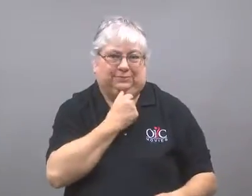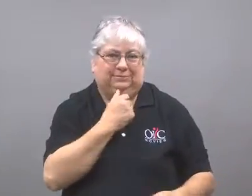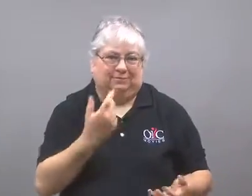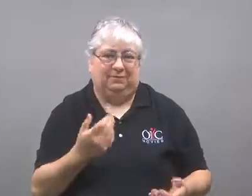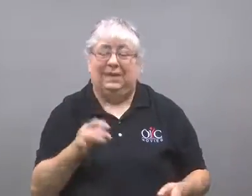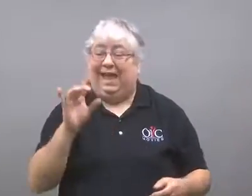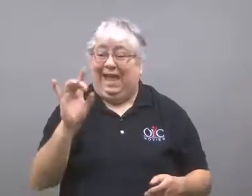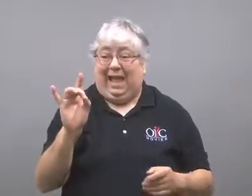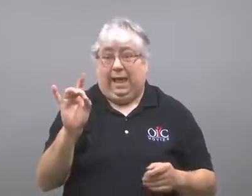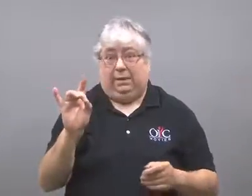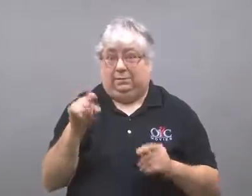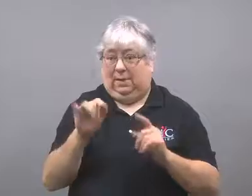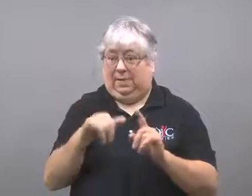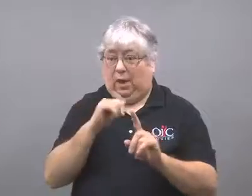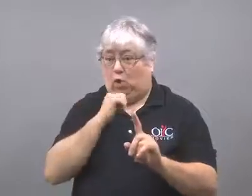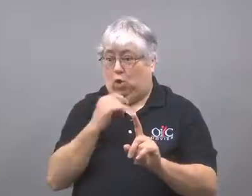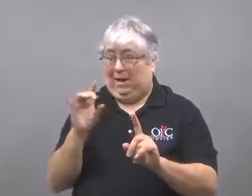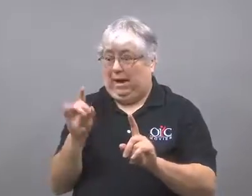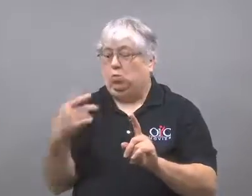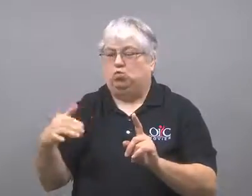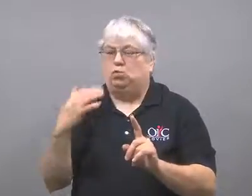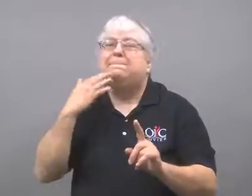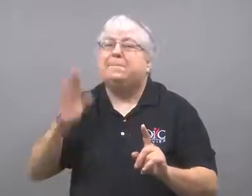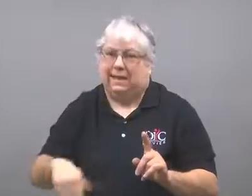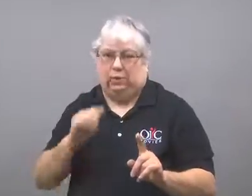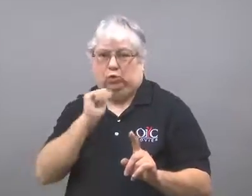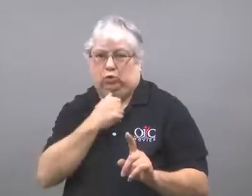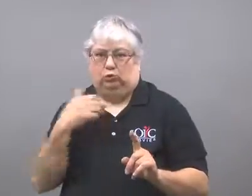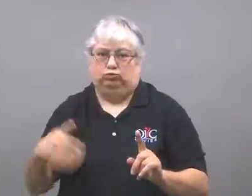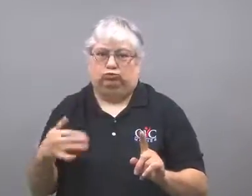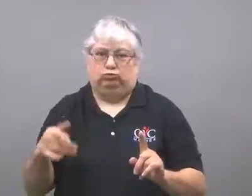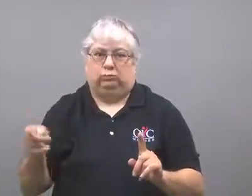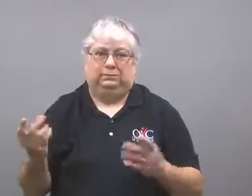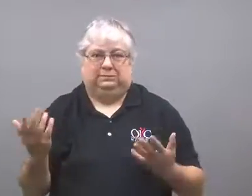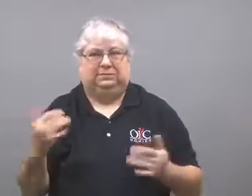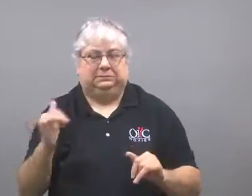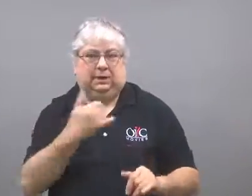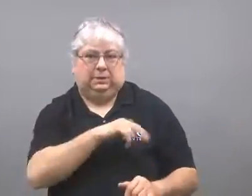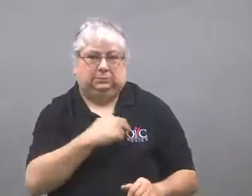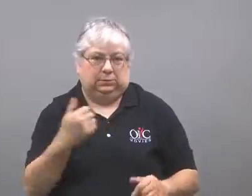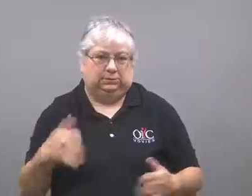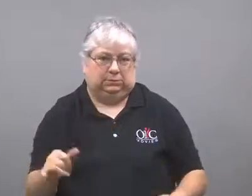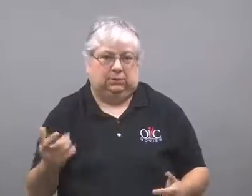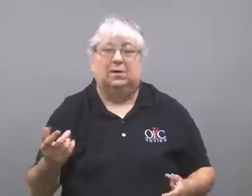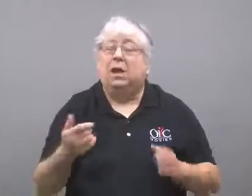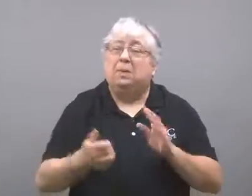Eight of the injured were in critical condition in the hospital.